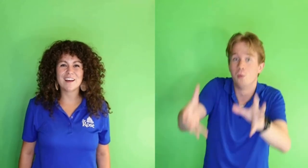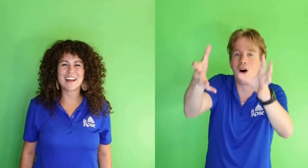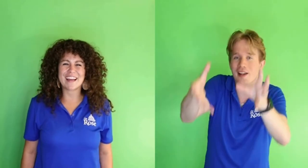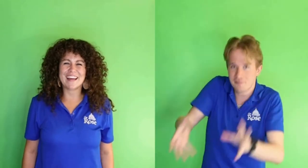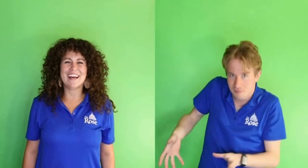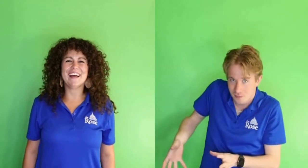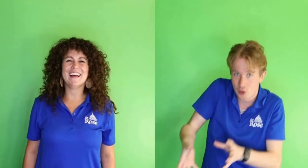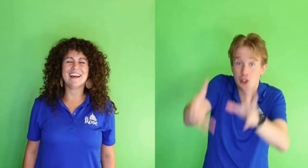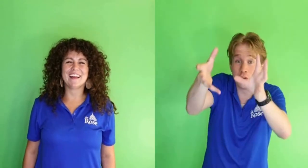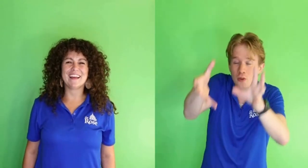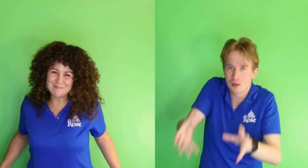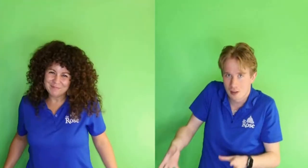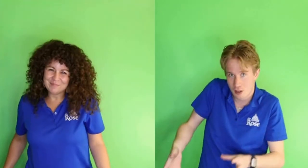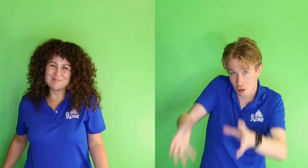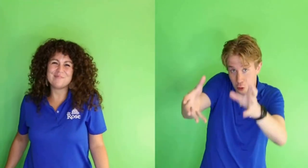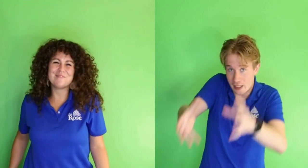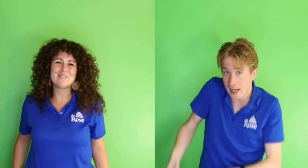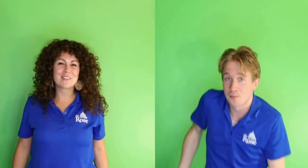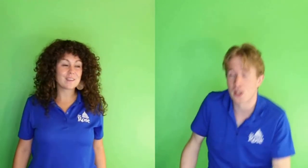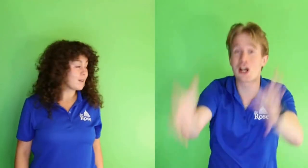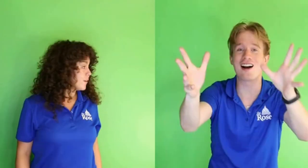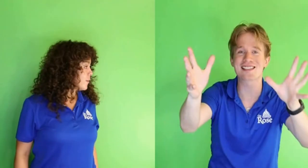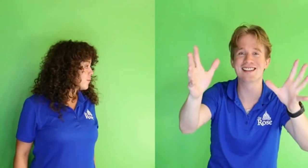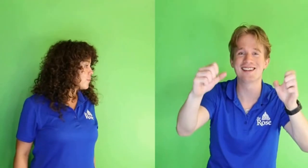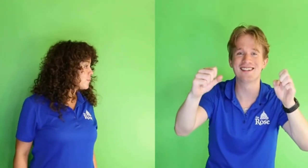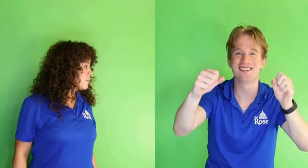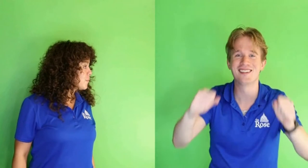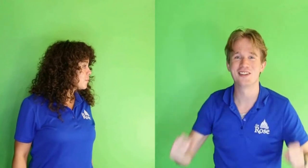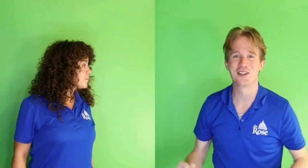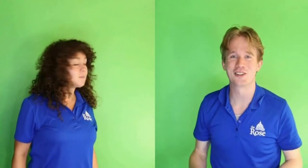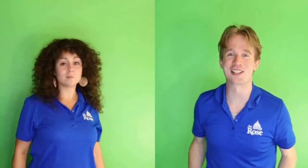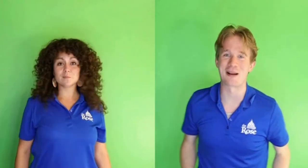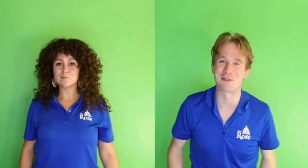1-2-3... Toss! Whoa! Great job, everyone!